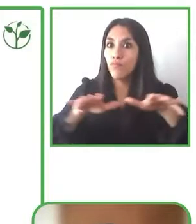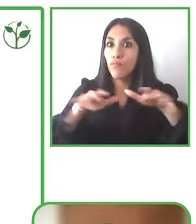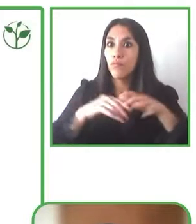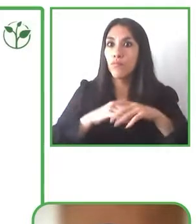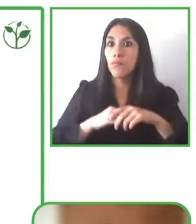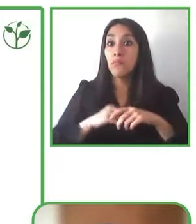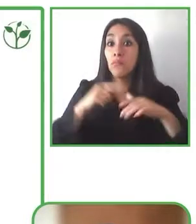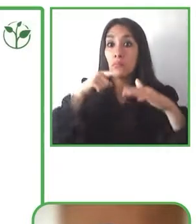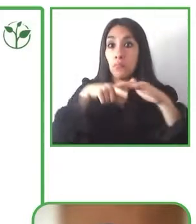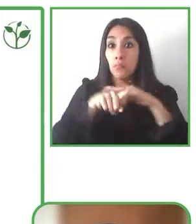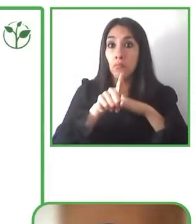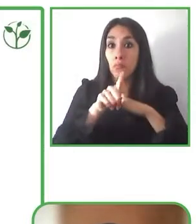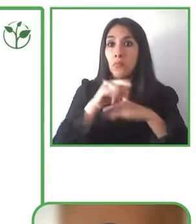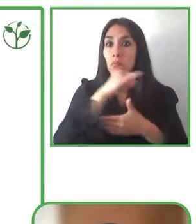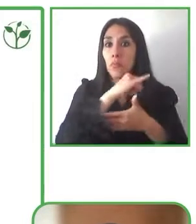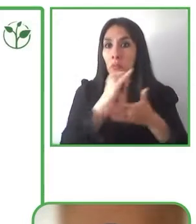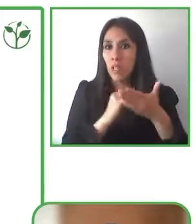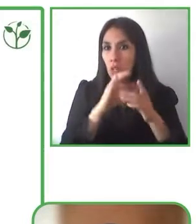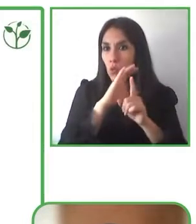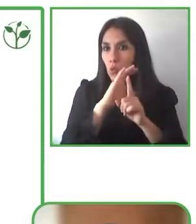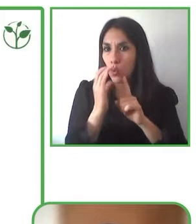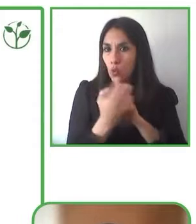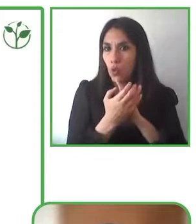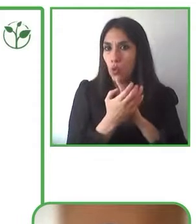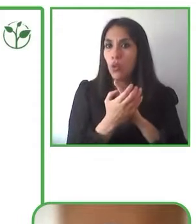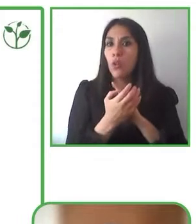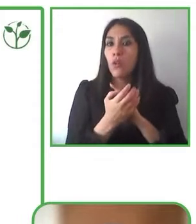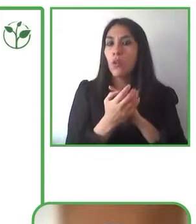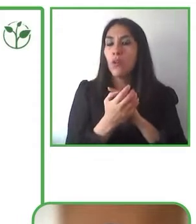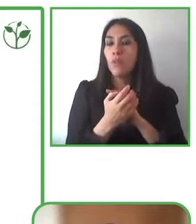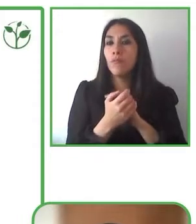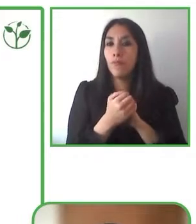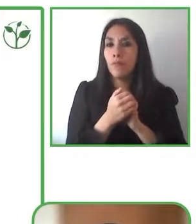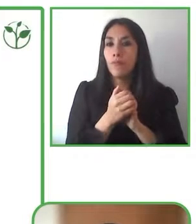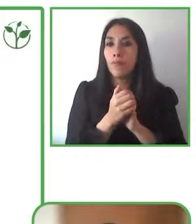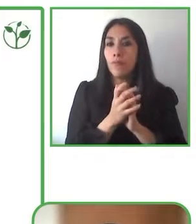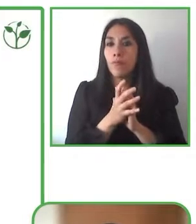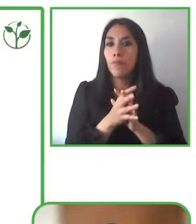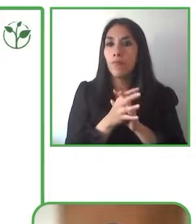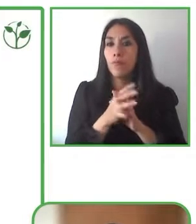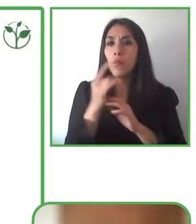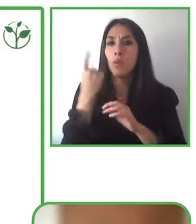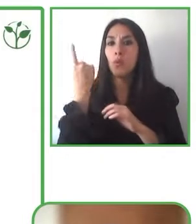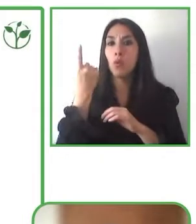to culture and to art it should mean that in each one of these works in each